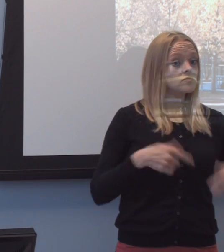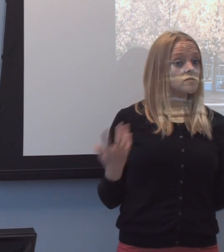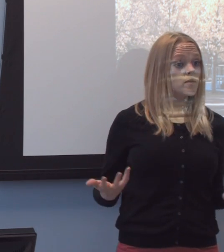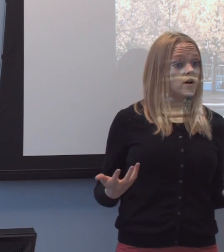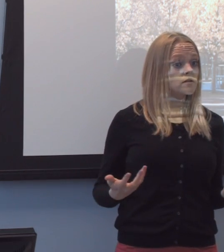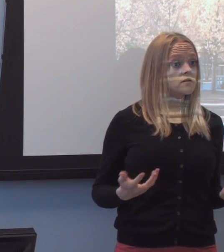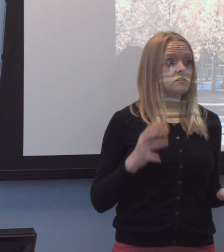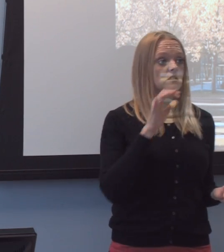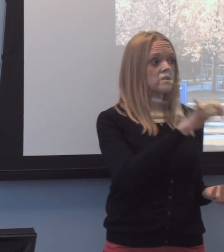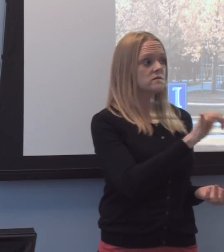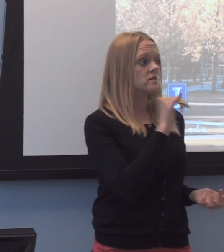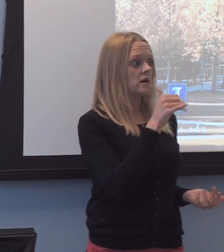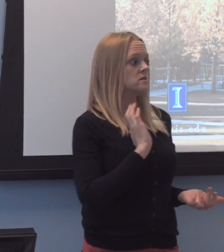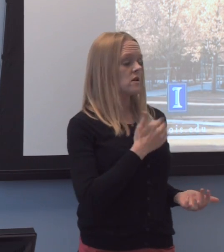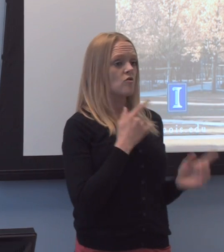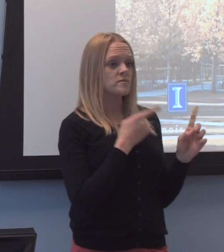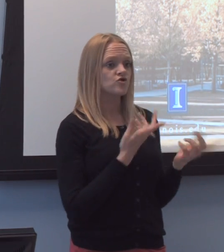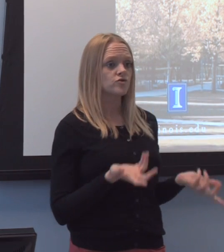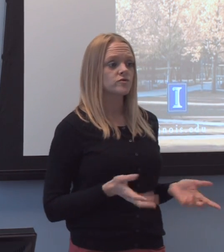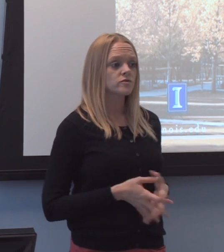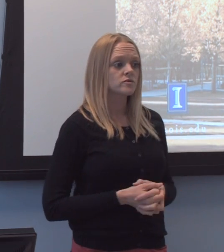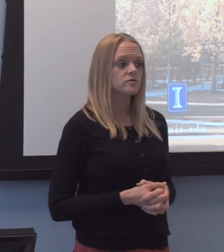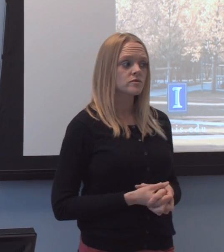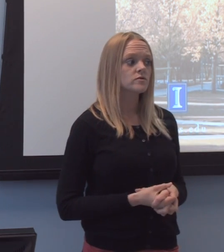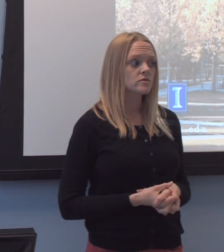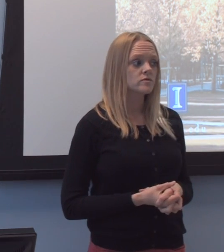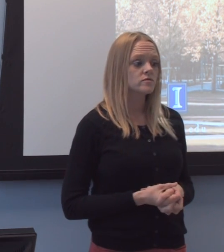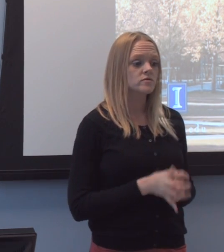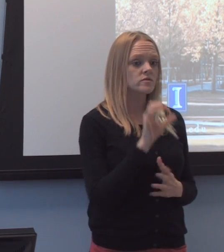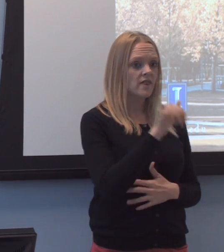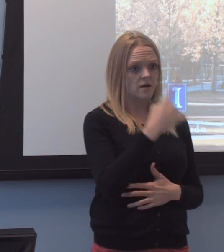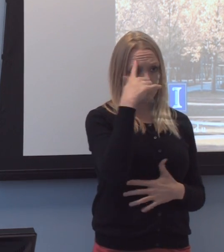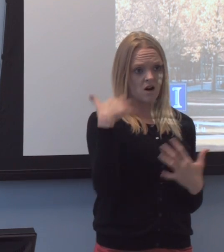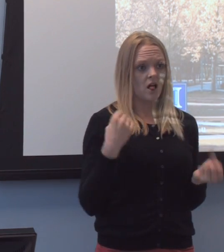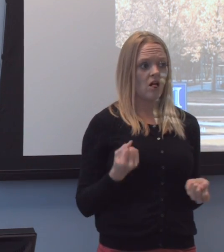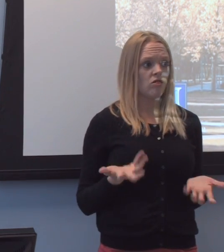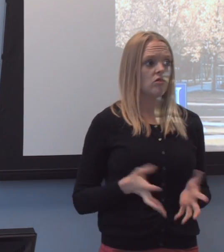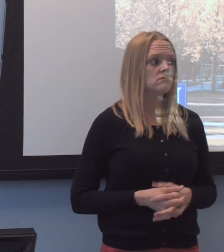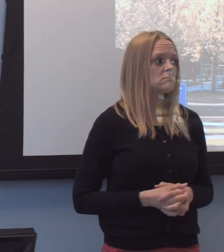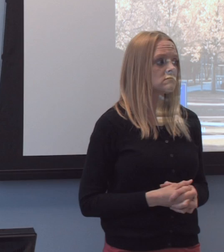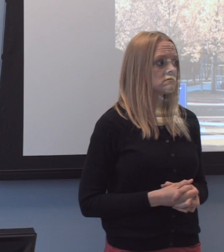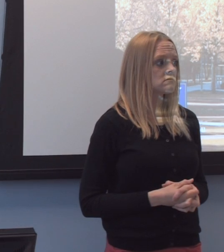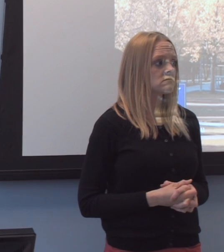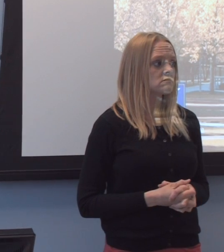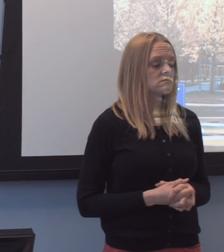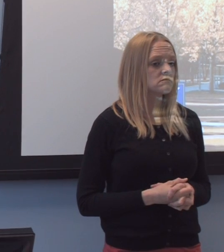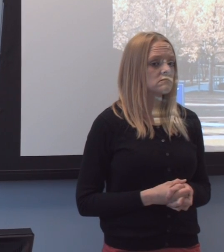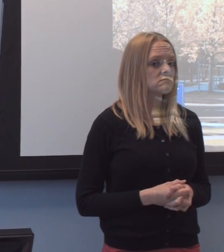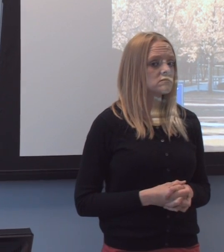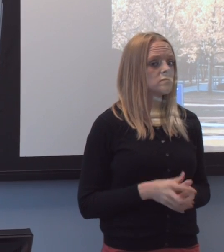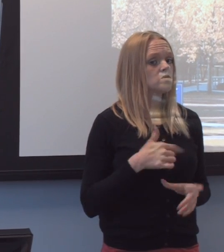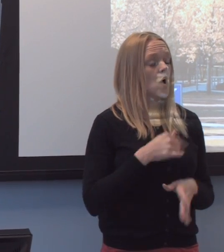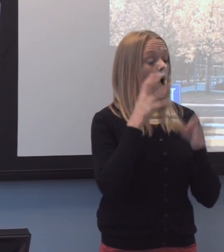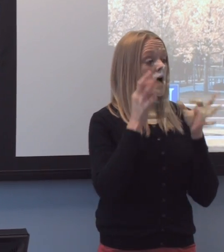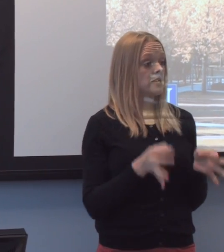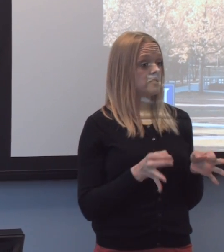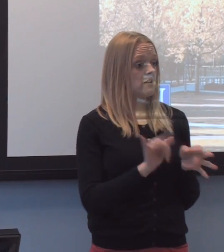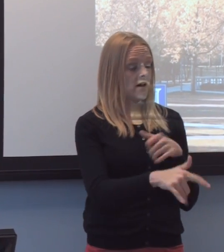"That's not our mission. "That's a mental health job." So I-I decided at that point,